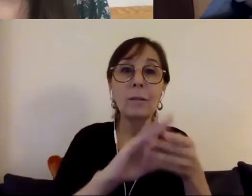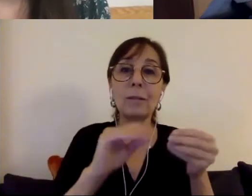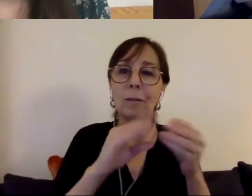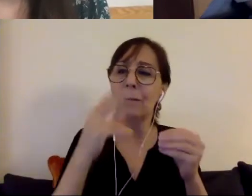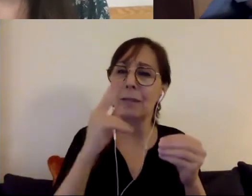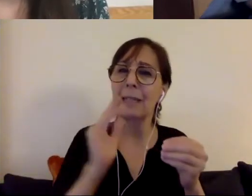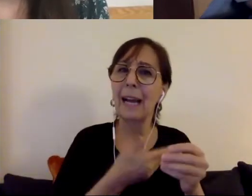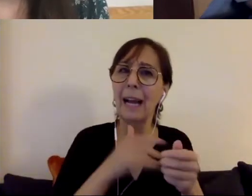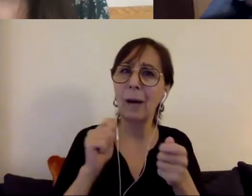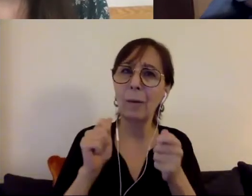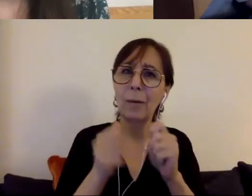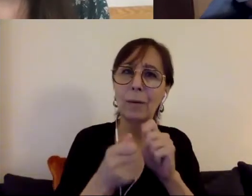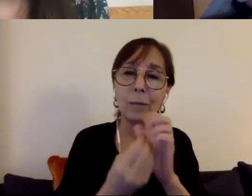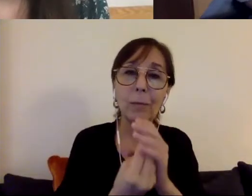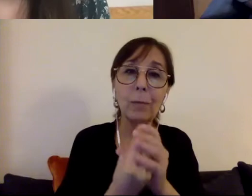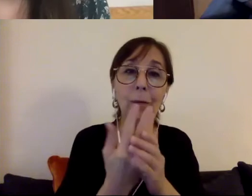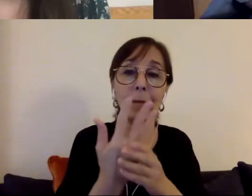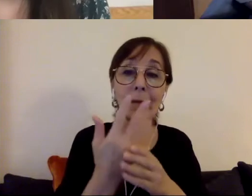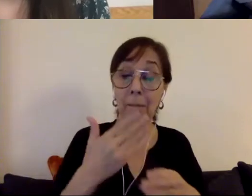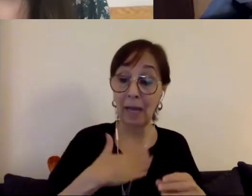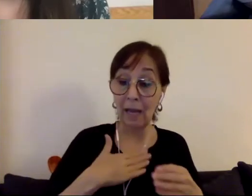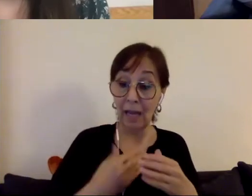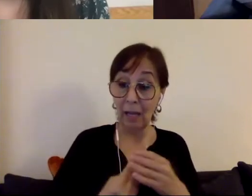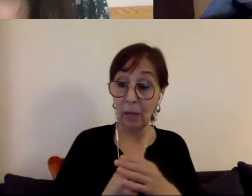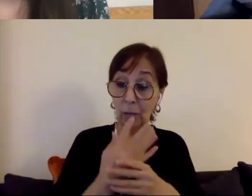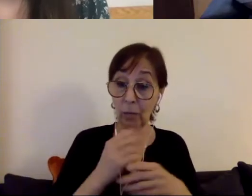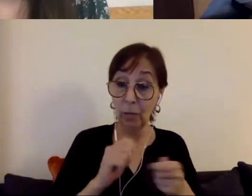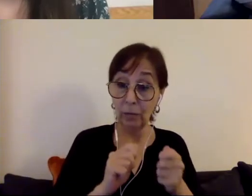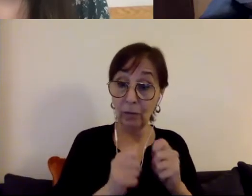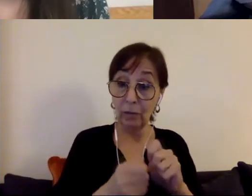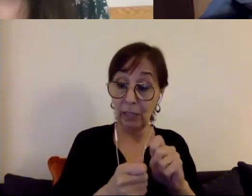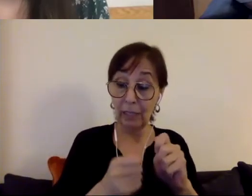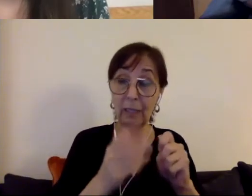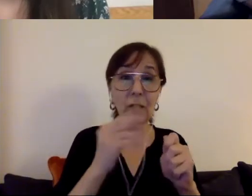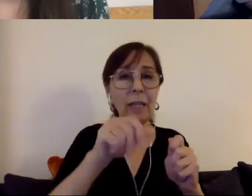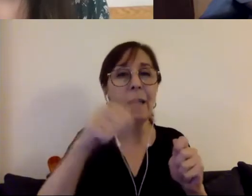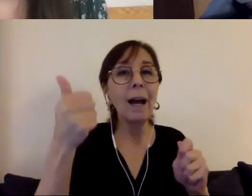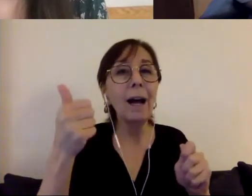me I think my growth and the growth of other disabled people at that period of